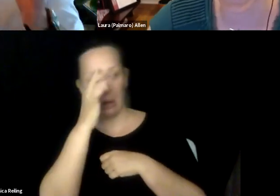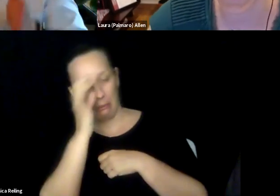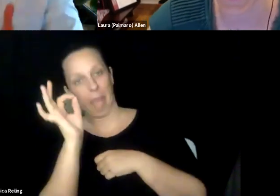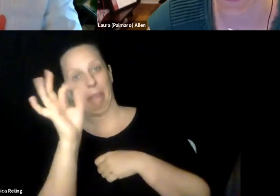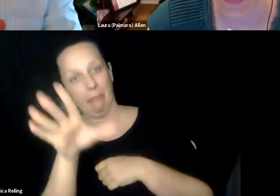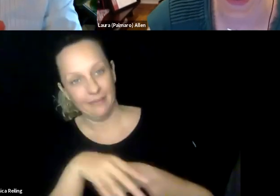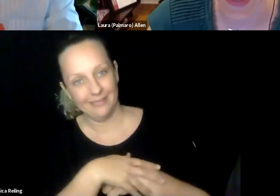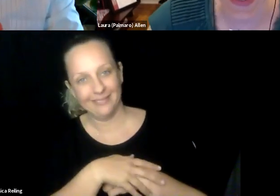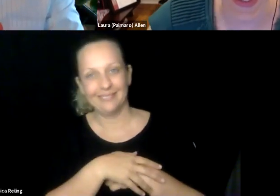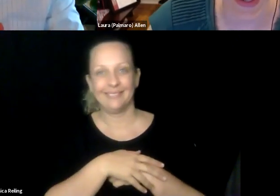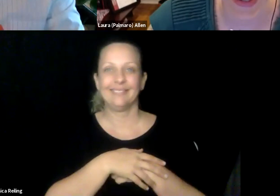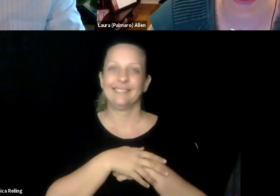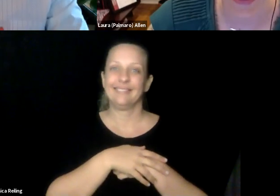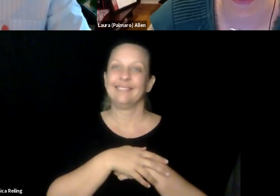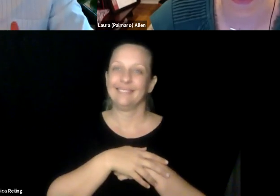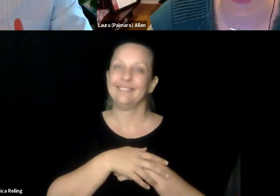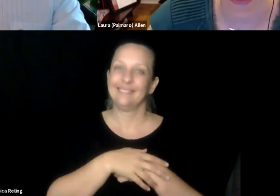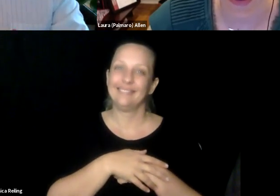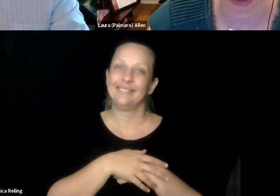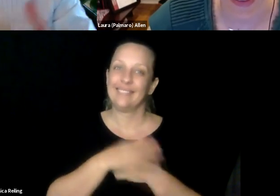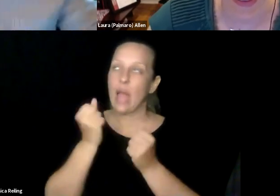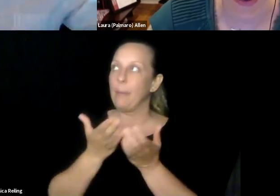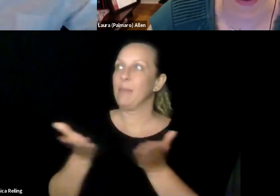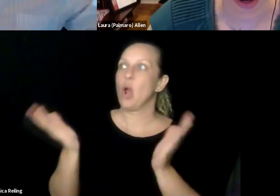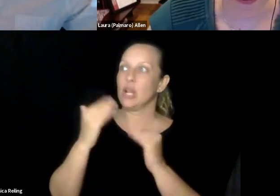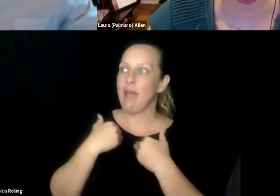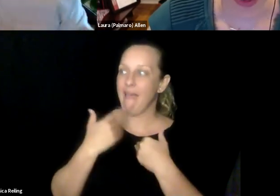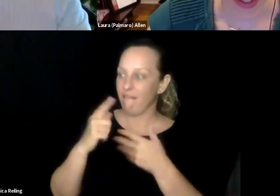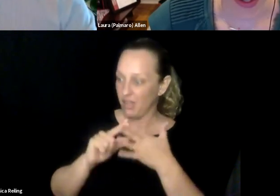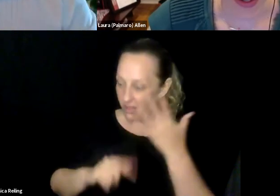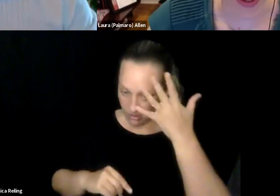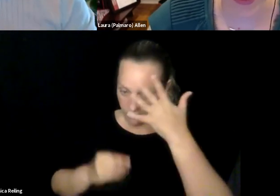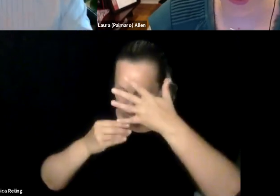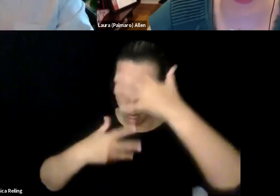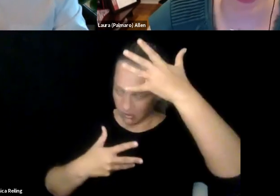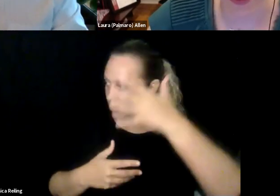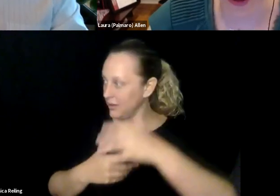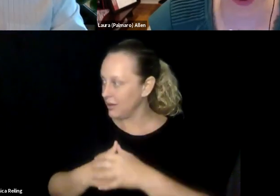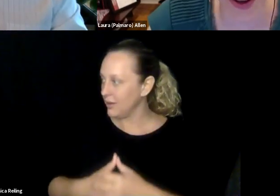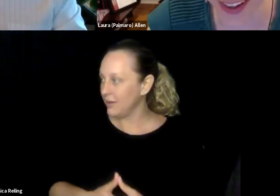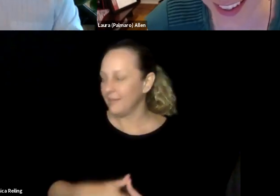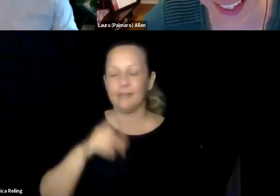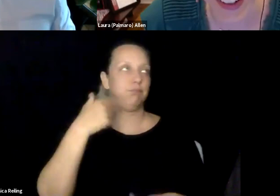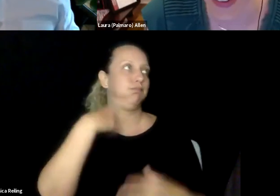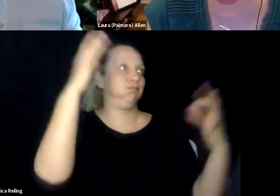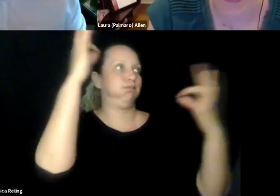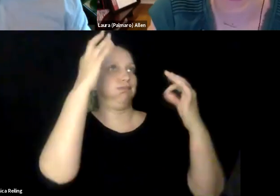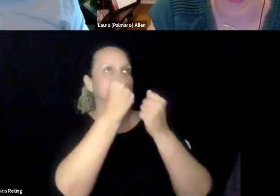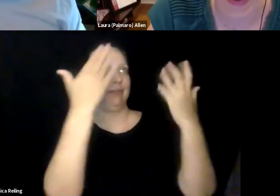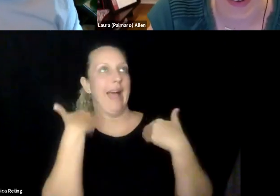Lots of different projects going on. But just a little bit of a hint there. >> CHRISTOPHER LEE: A little bit of a dive. How many products does Google have?